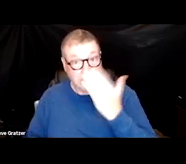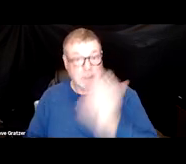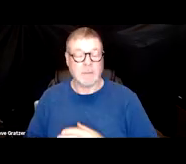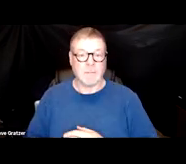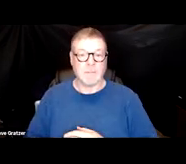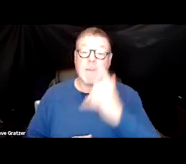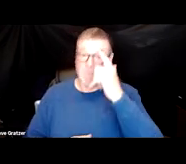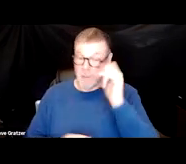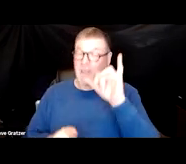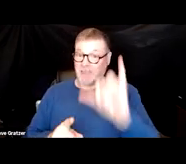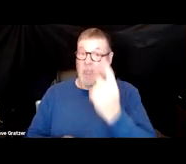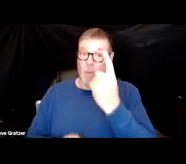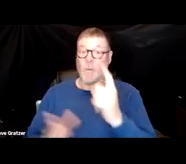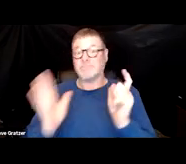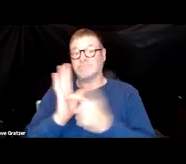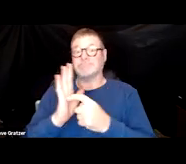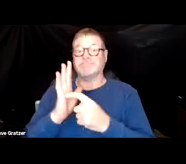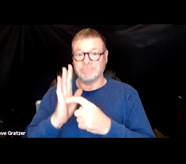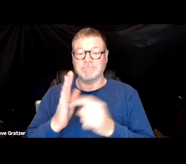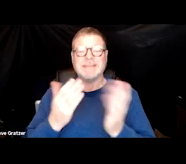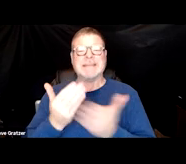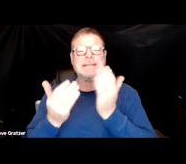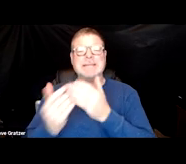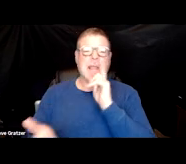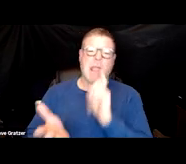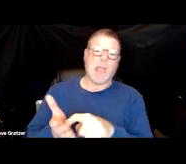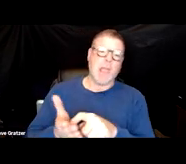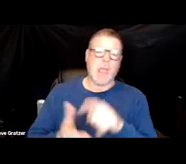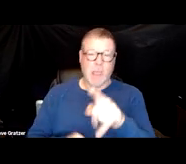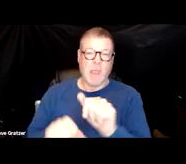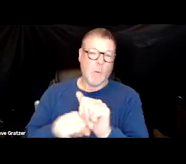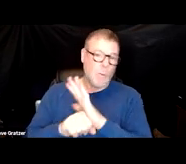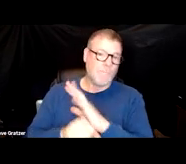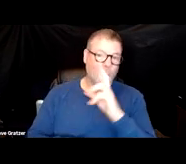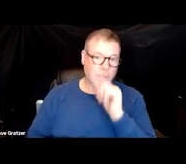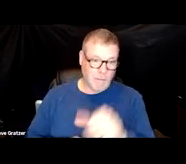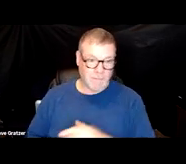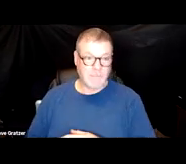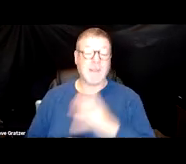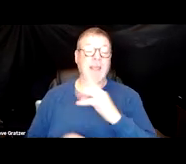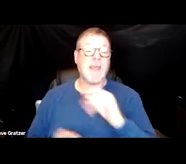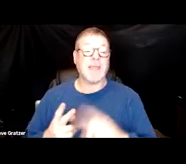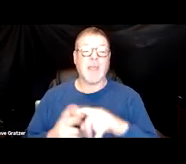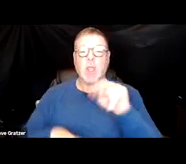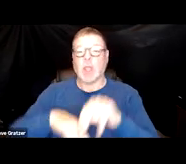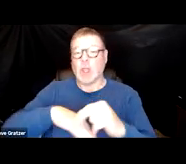Because that was kind of a soft indication of perhaps a COVID infection and then nerve abnormalities.